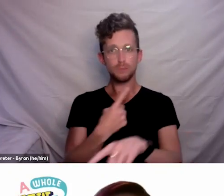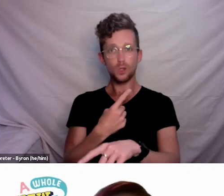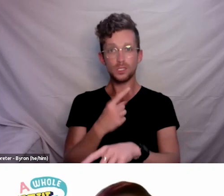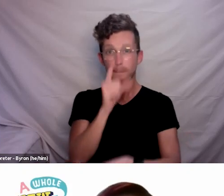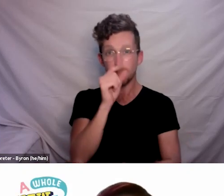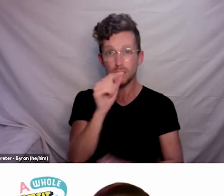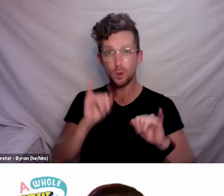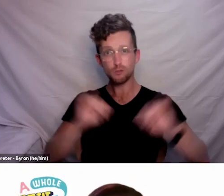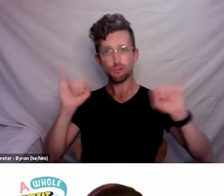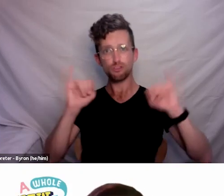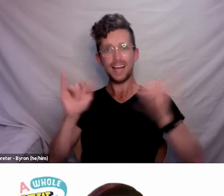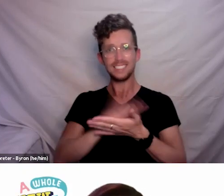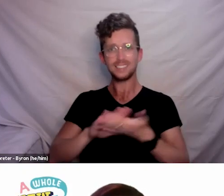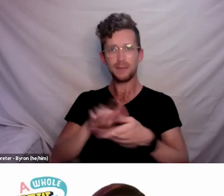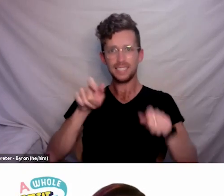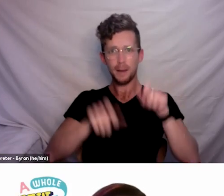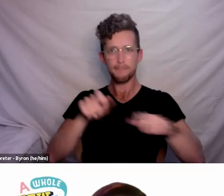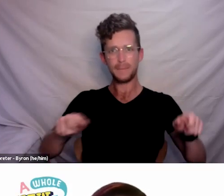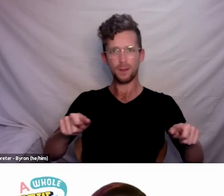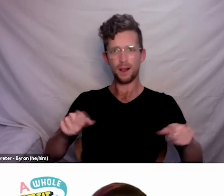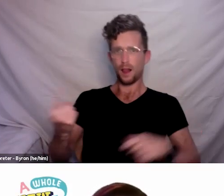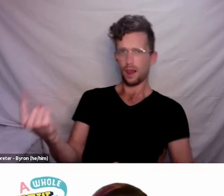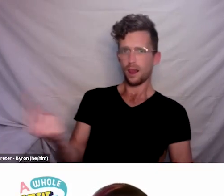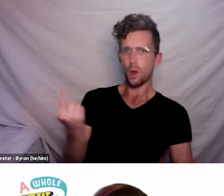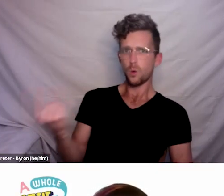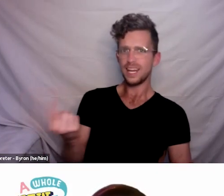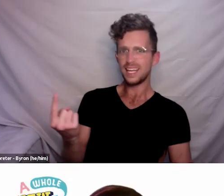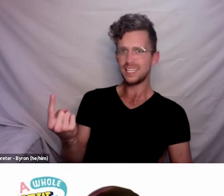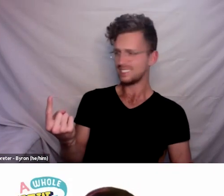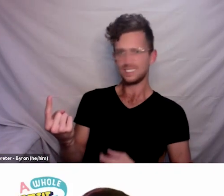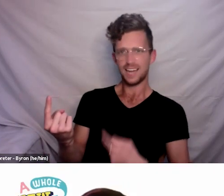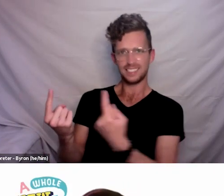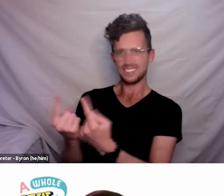What’s been done there and what do you think needs to happen?